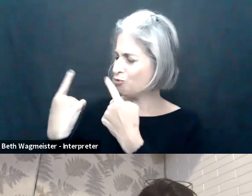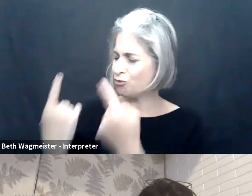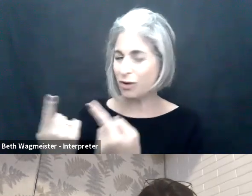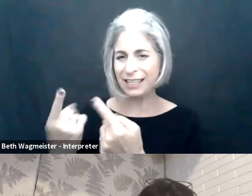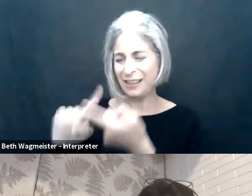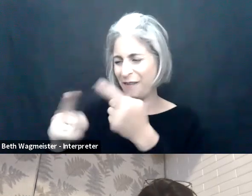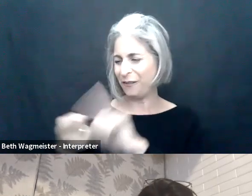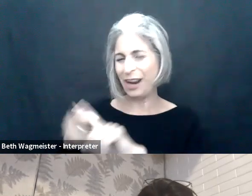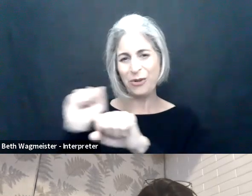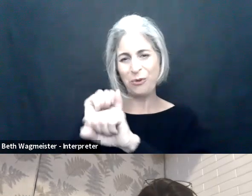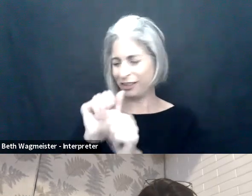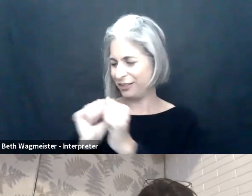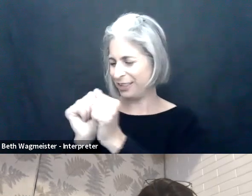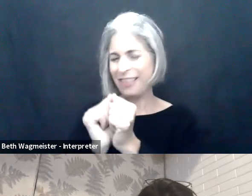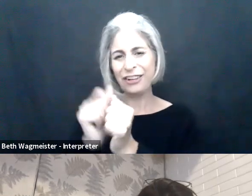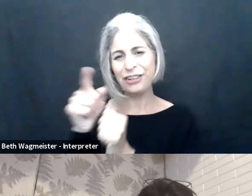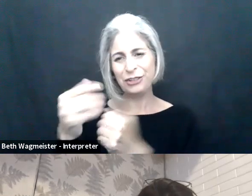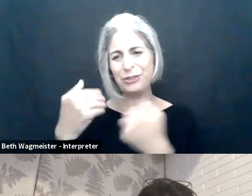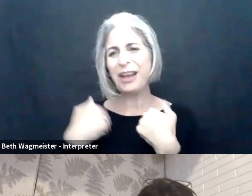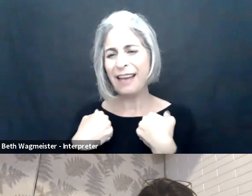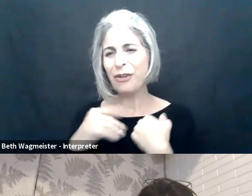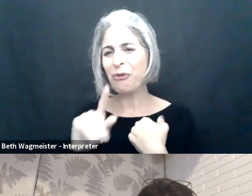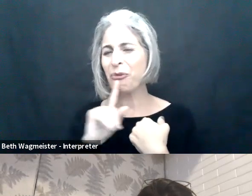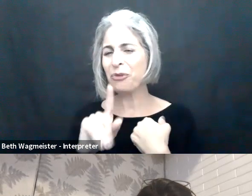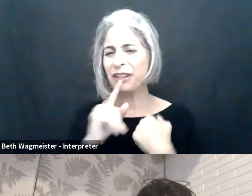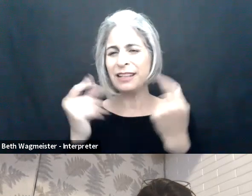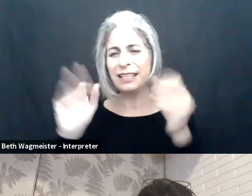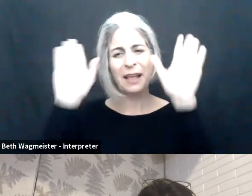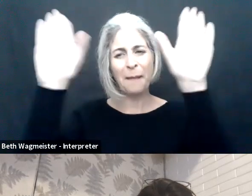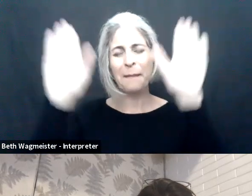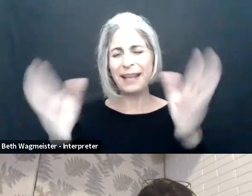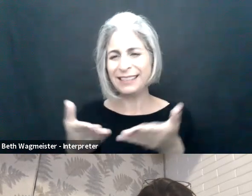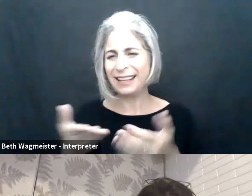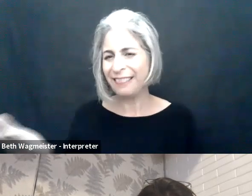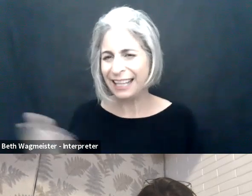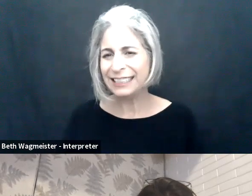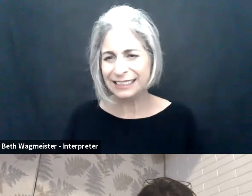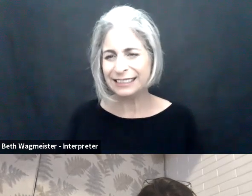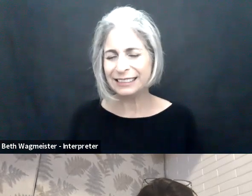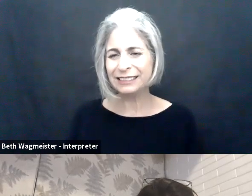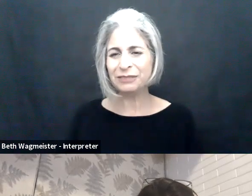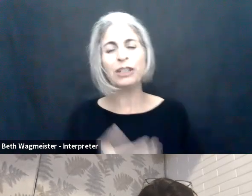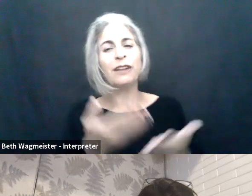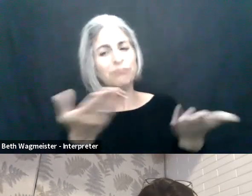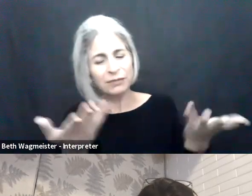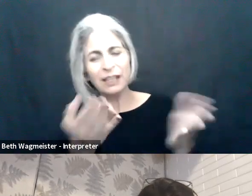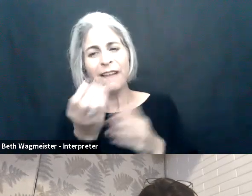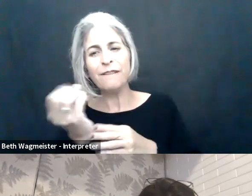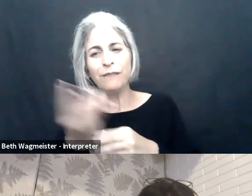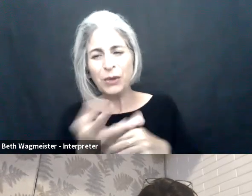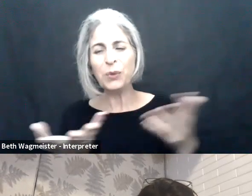accessible virtual work environments. Shilpi, I've known you for so long as a colleague and a friend, and I tell you